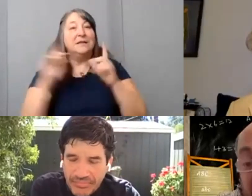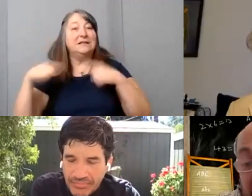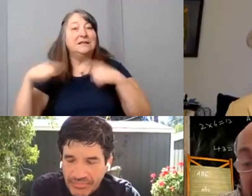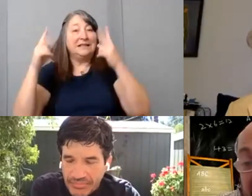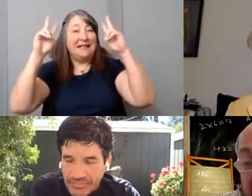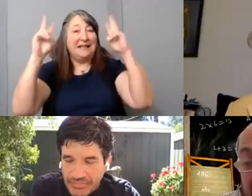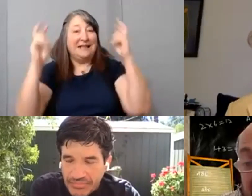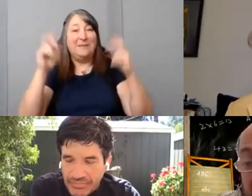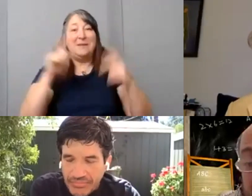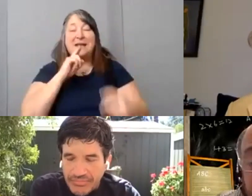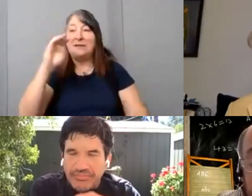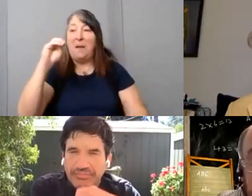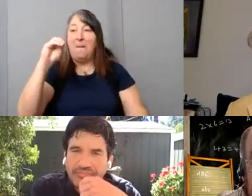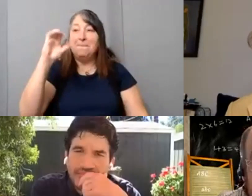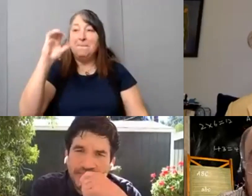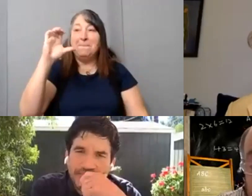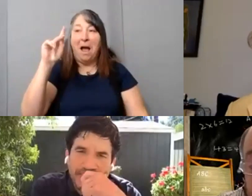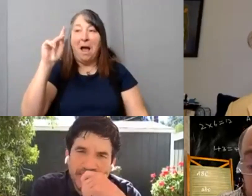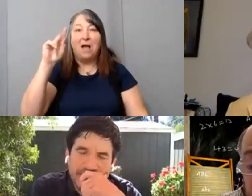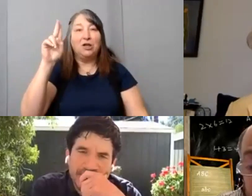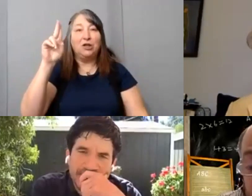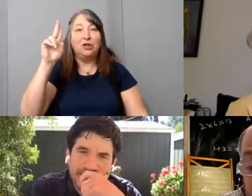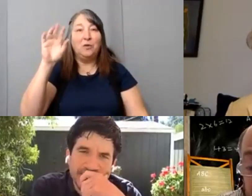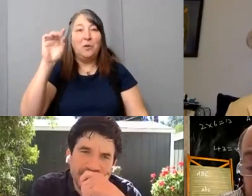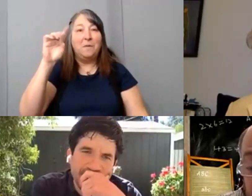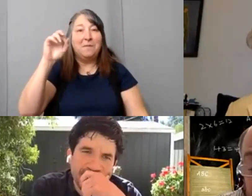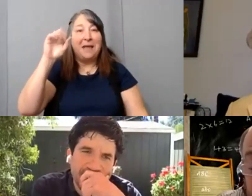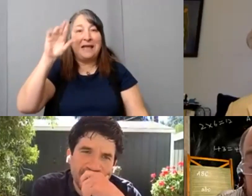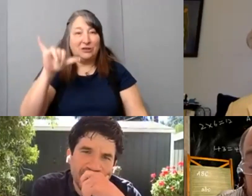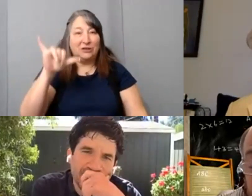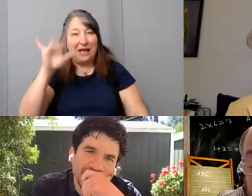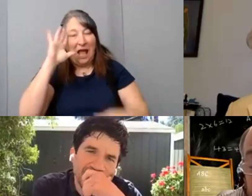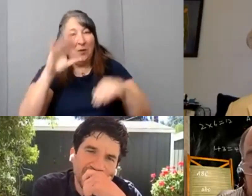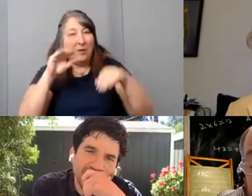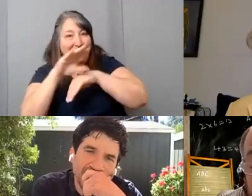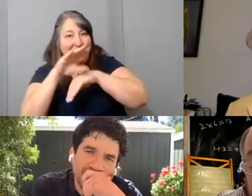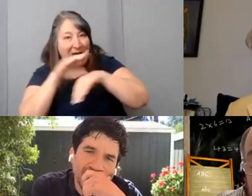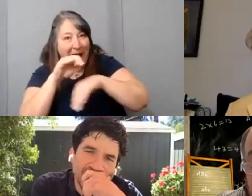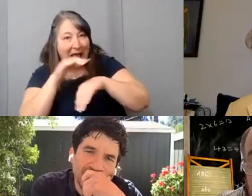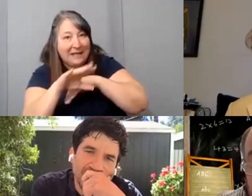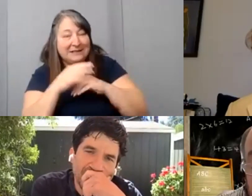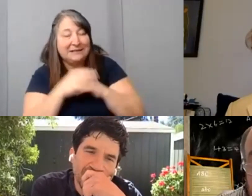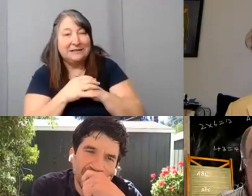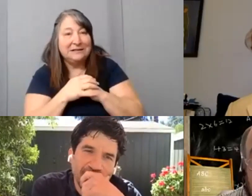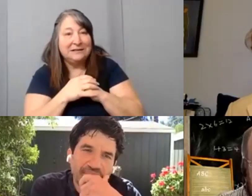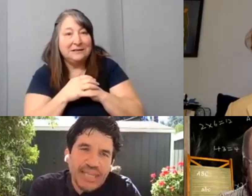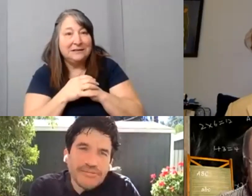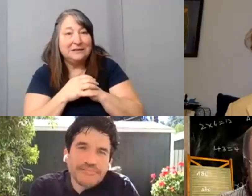uh I would advise folks before the opening of the of the festival um